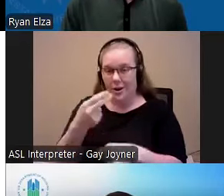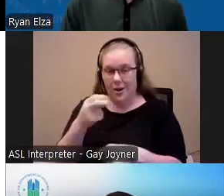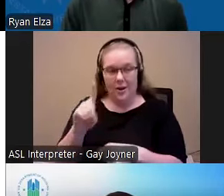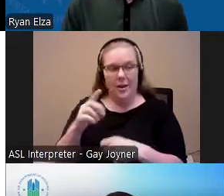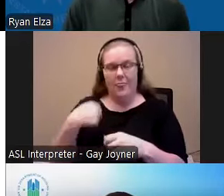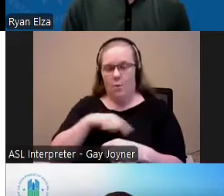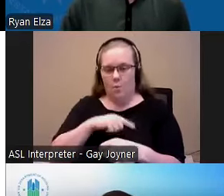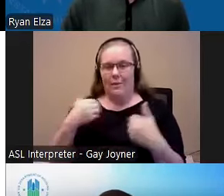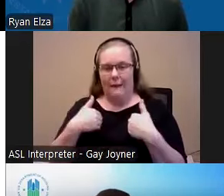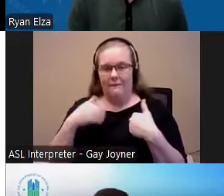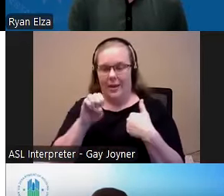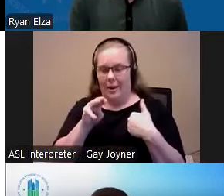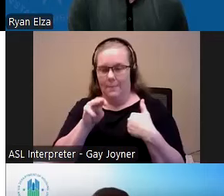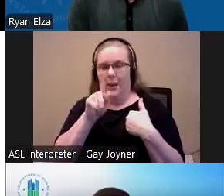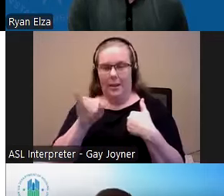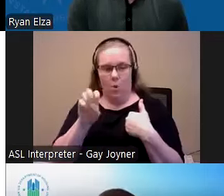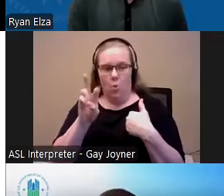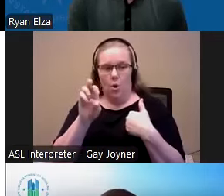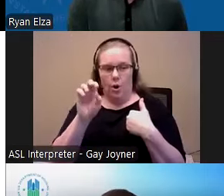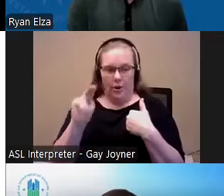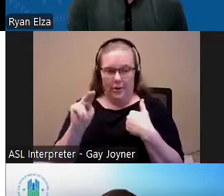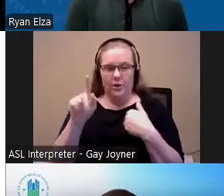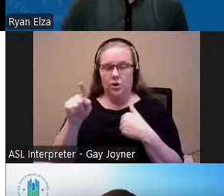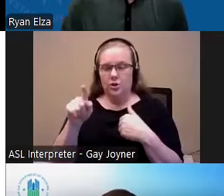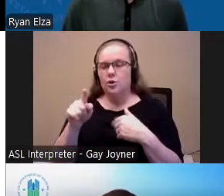Senior housing program specialist at HUD who will explain the changes to the mainstream